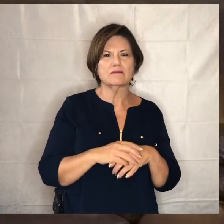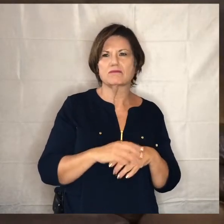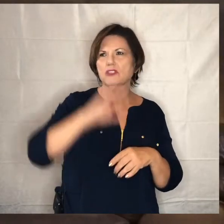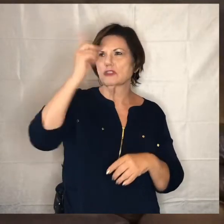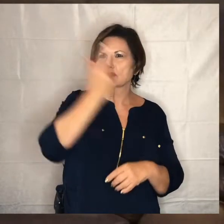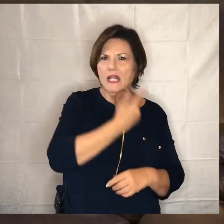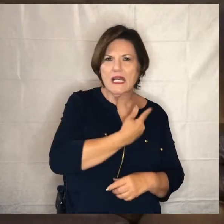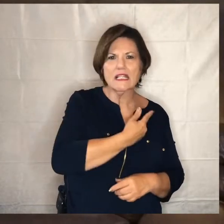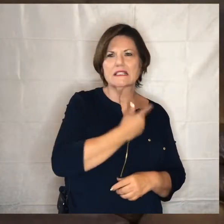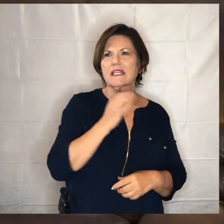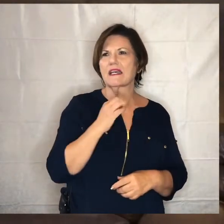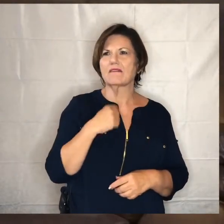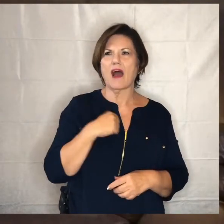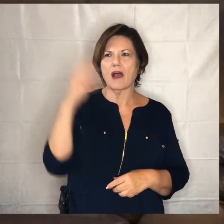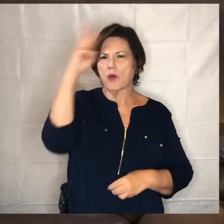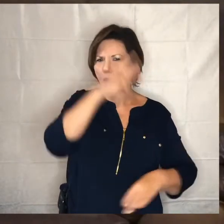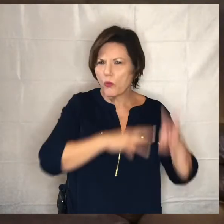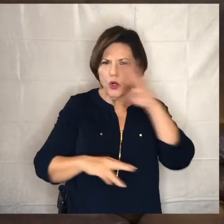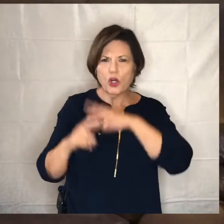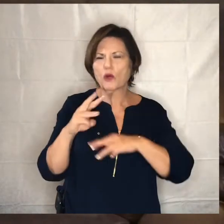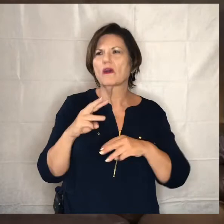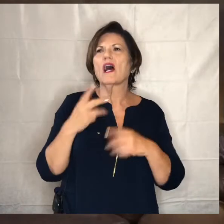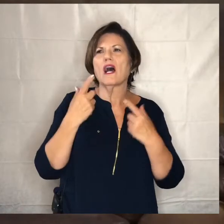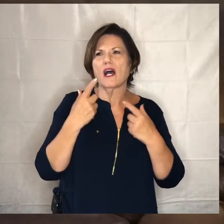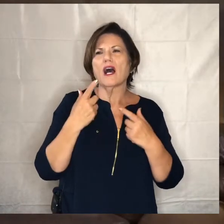you know if i'm worried i try to remember to worship i'll put on worship